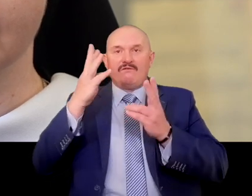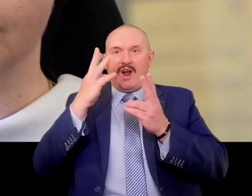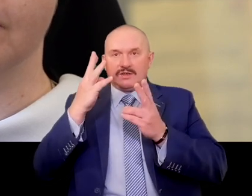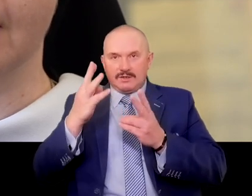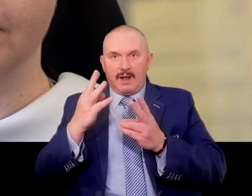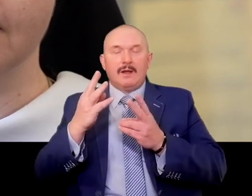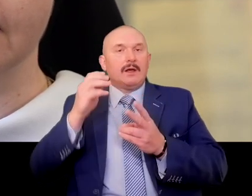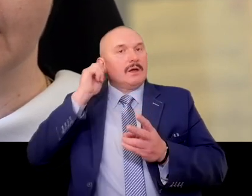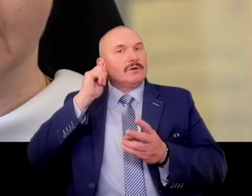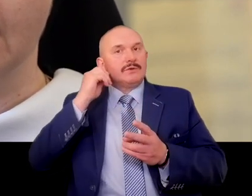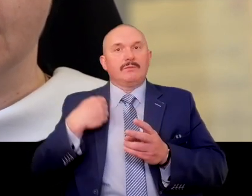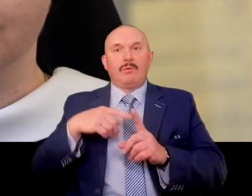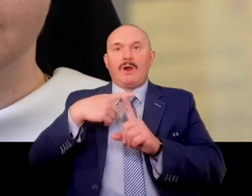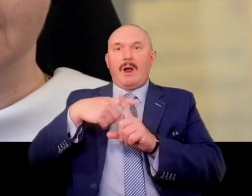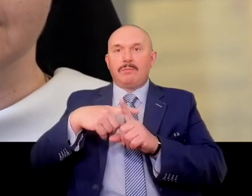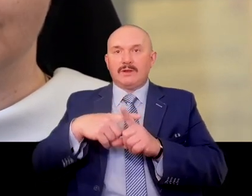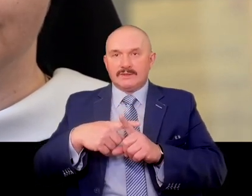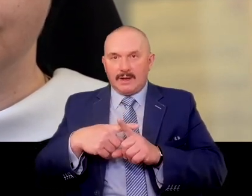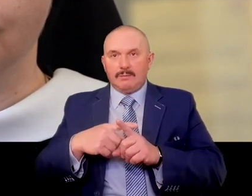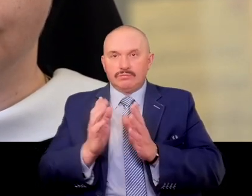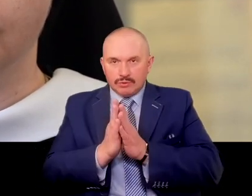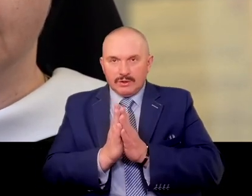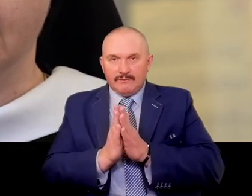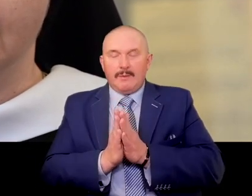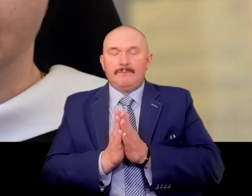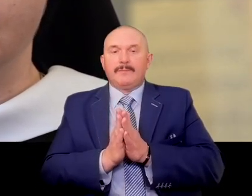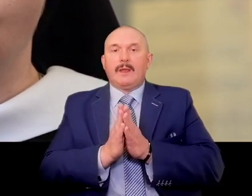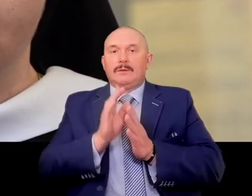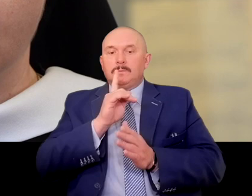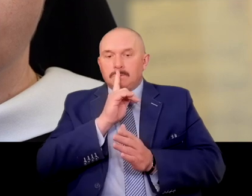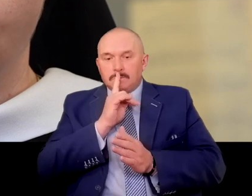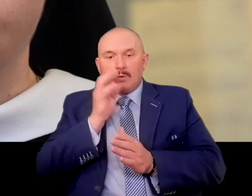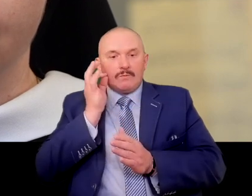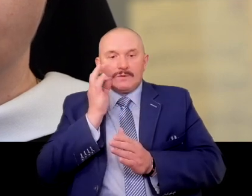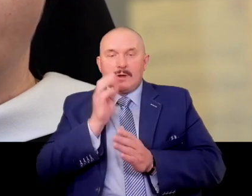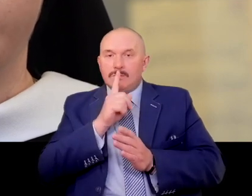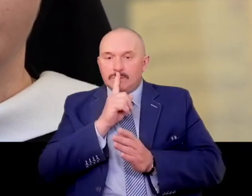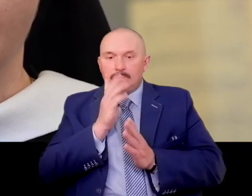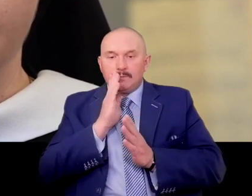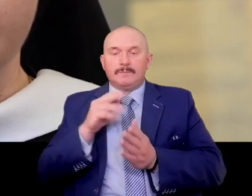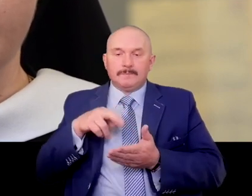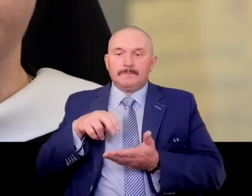he sisters were in the chapel. Sister Alicja quietly left the chapel